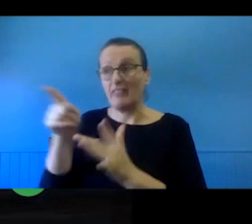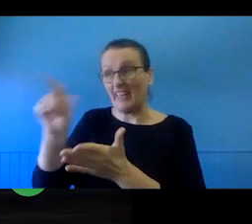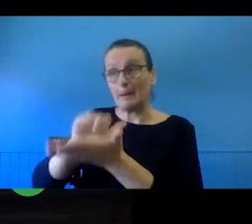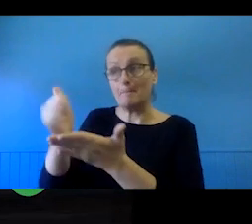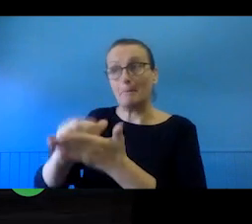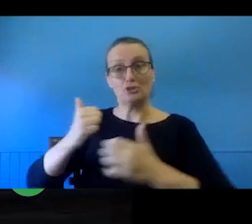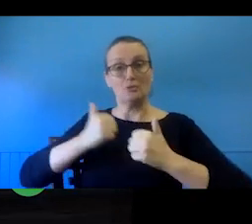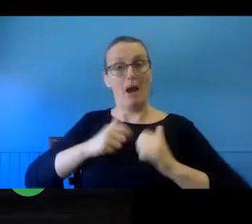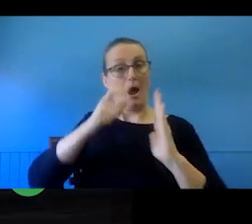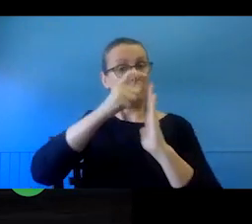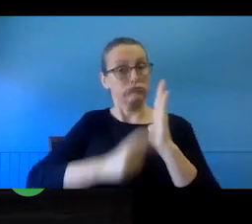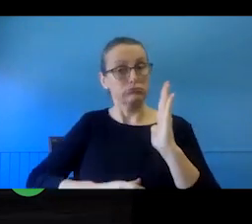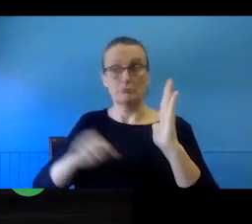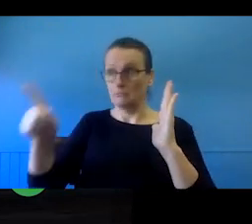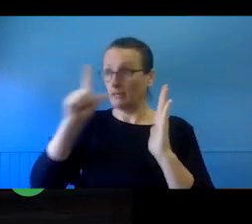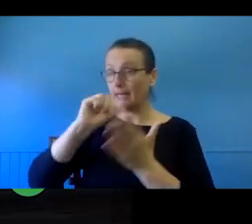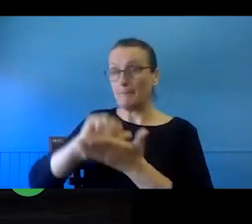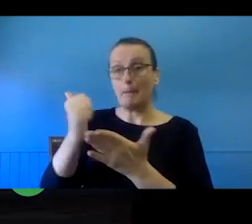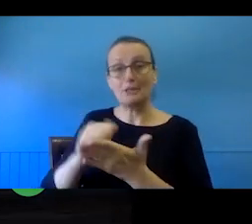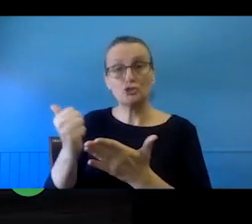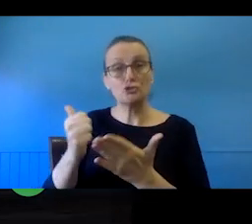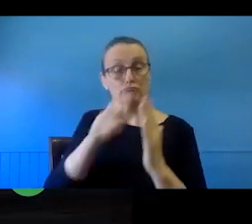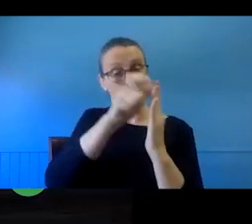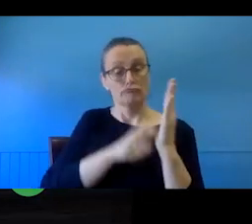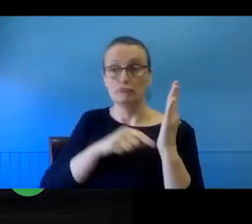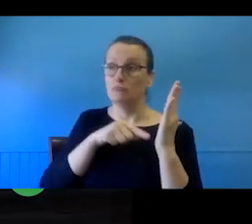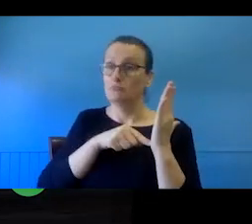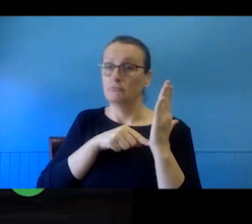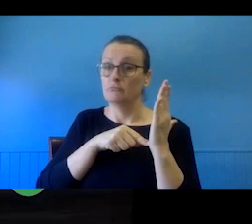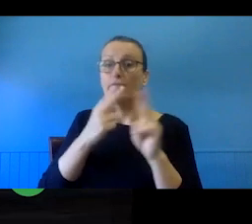you know, for the duration of copyright, you can't then put that